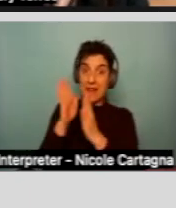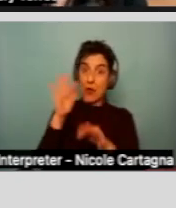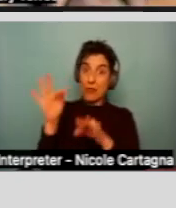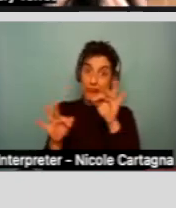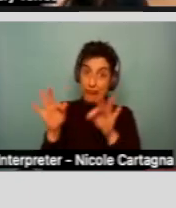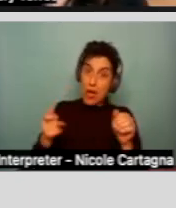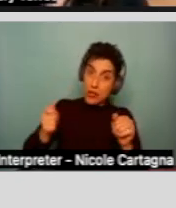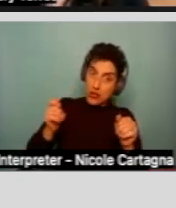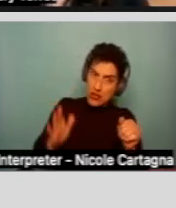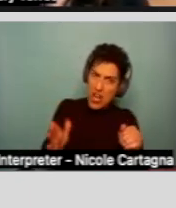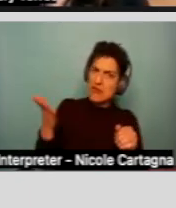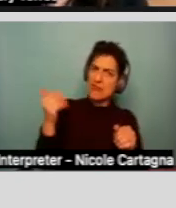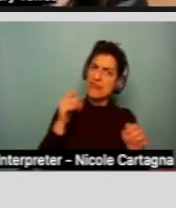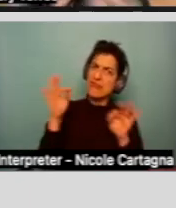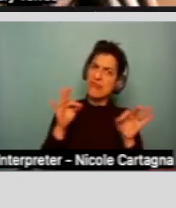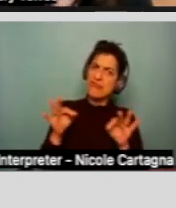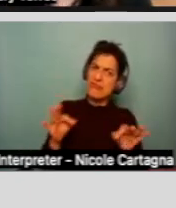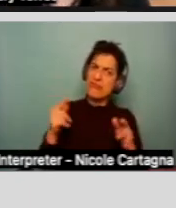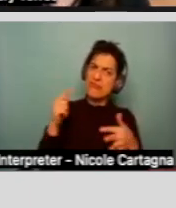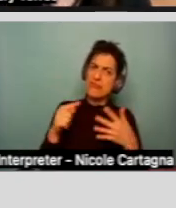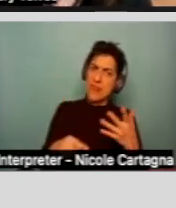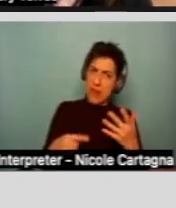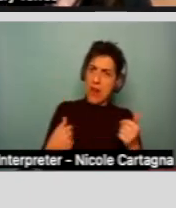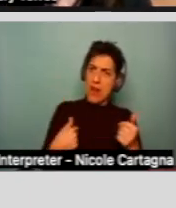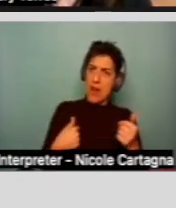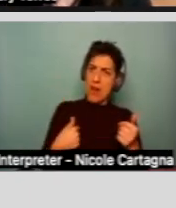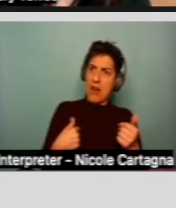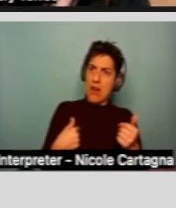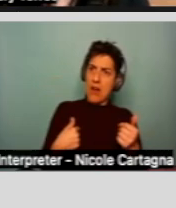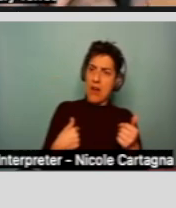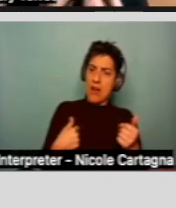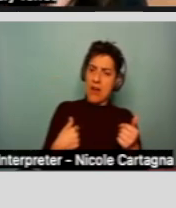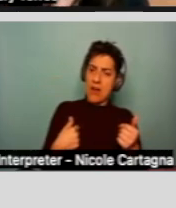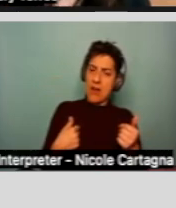you want to make sure if you're going through this process of appealing, that you're gathering